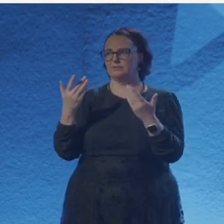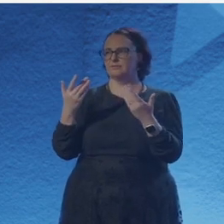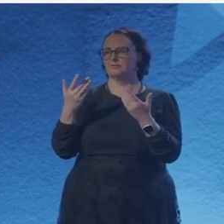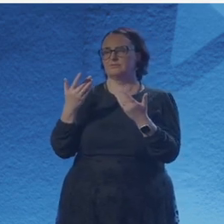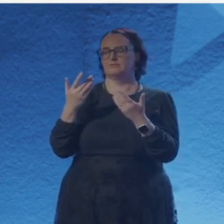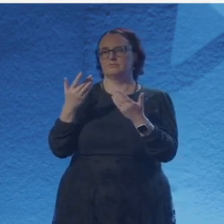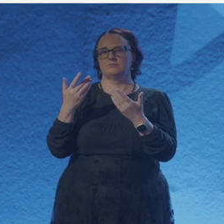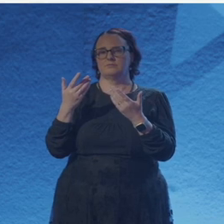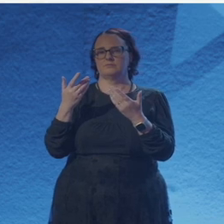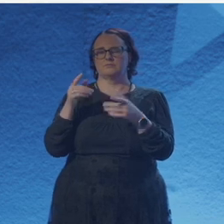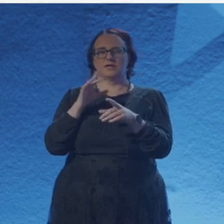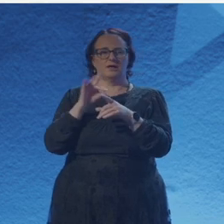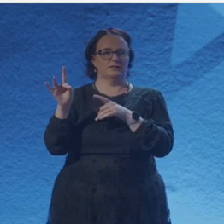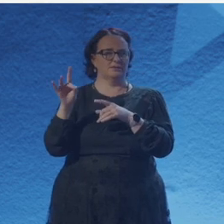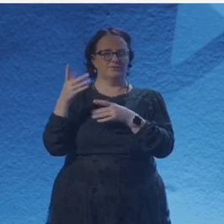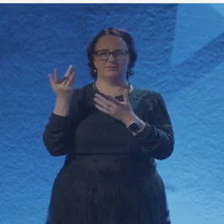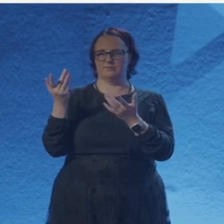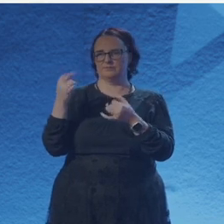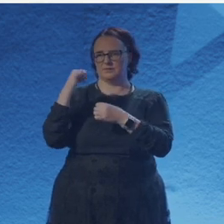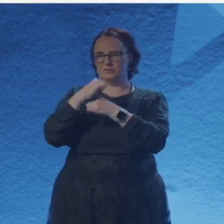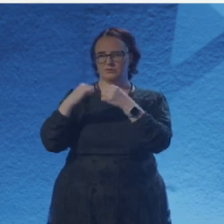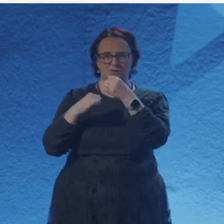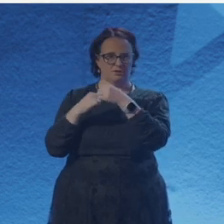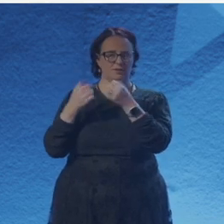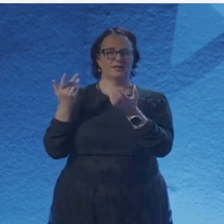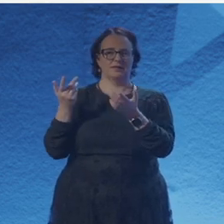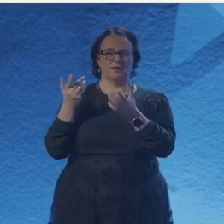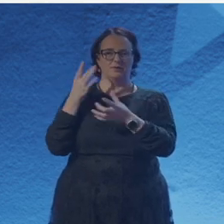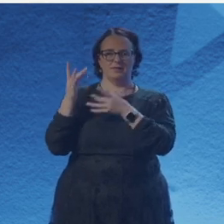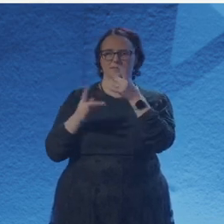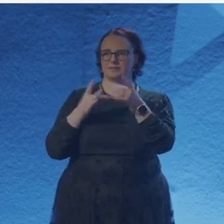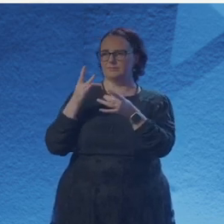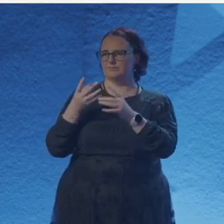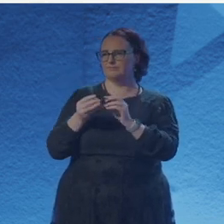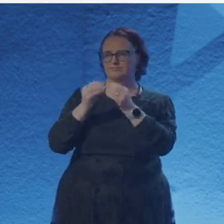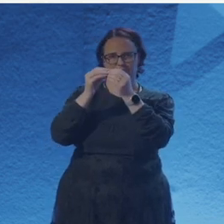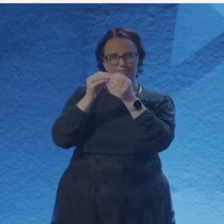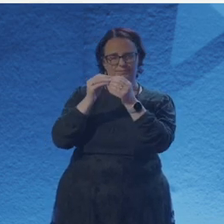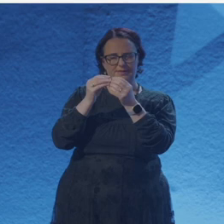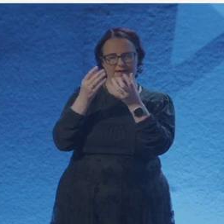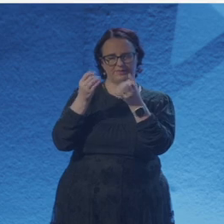But but a lot of the time in making a practice of writing, I will write, you know, I might sit down in the morning